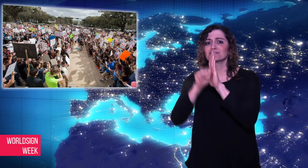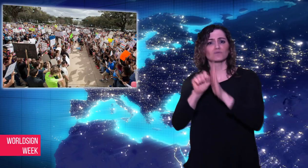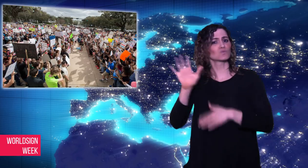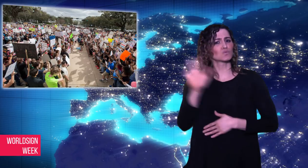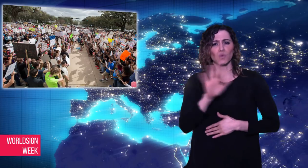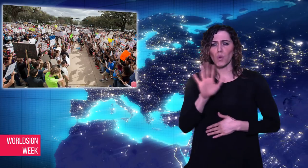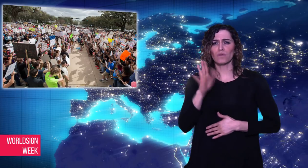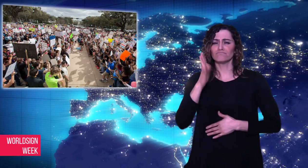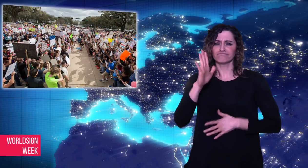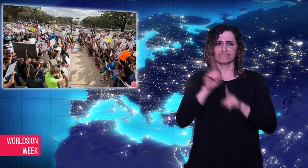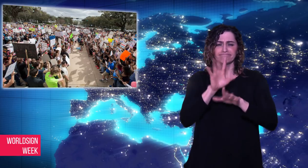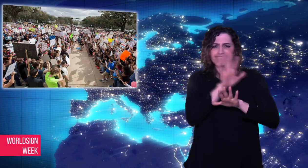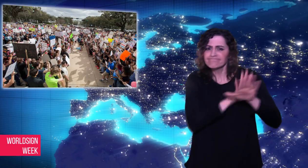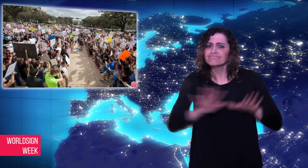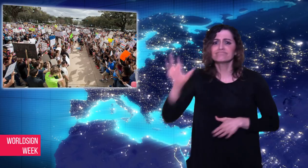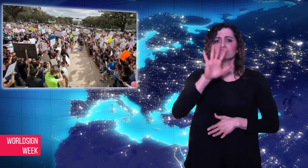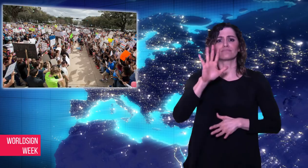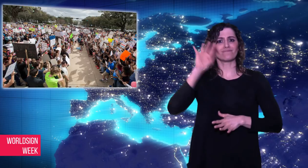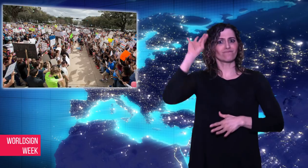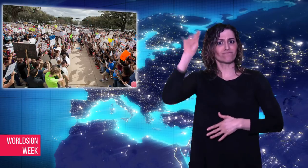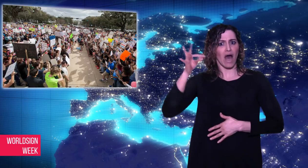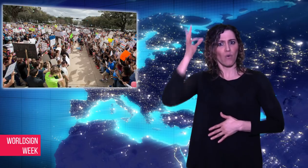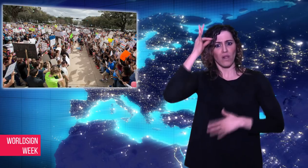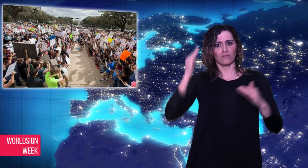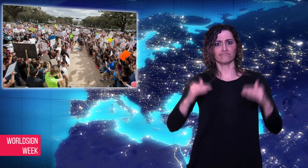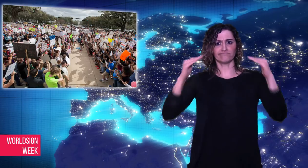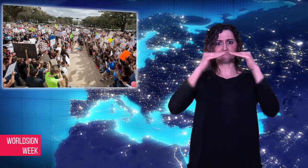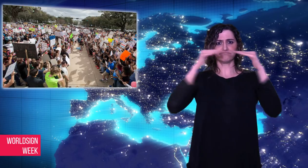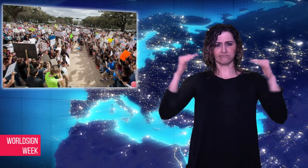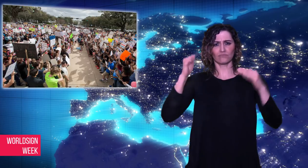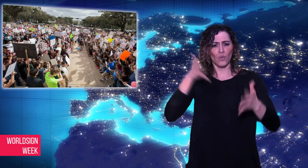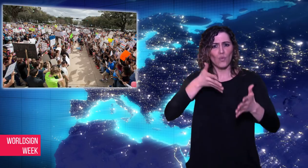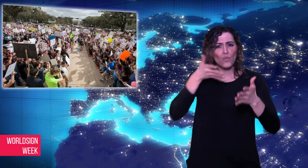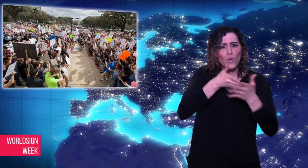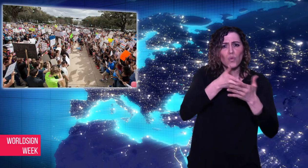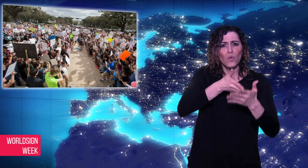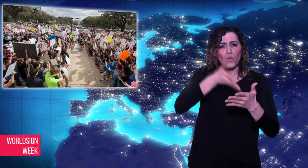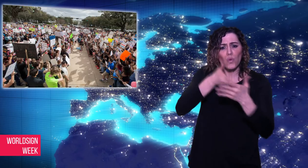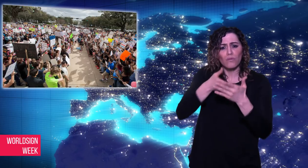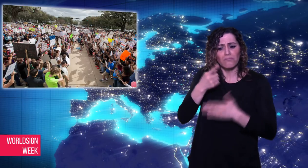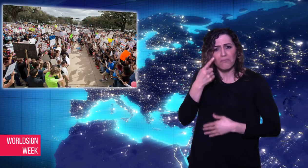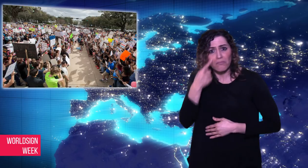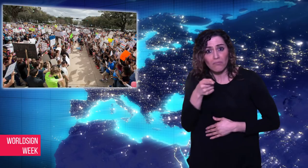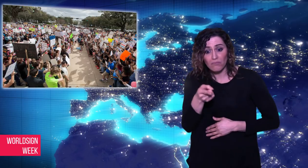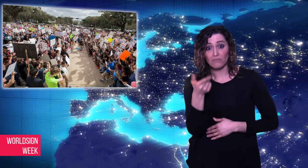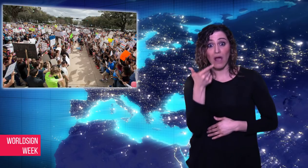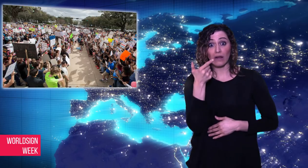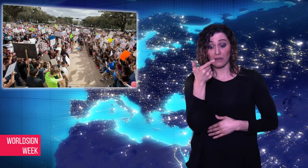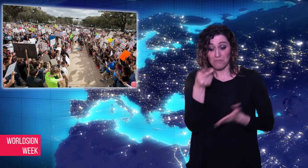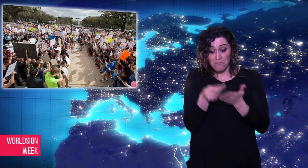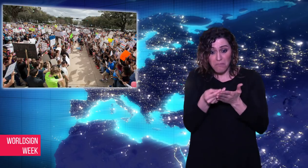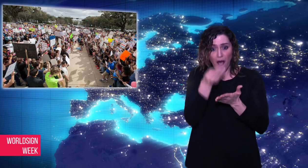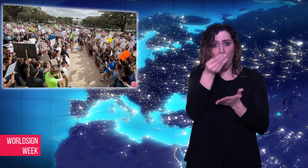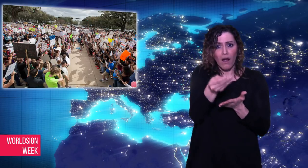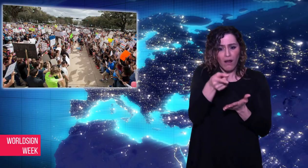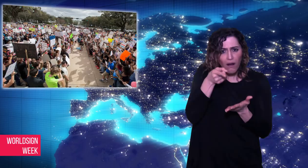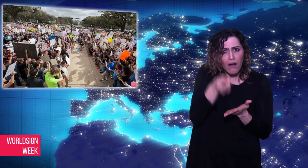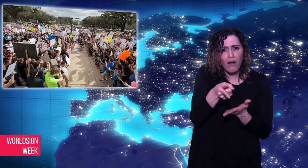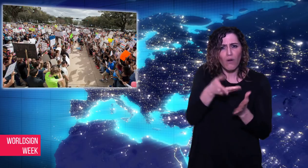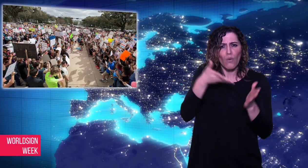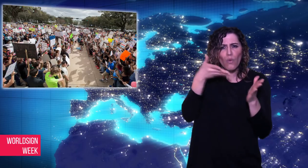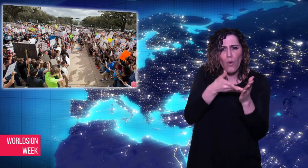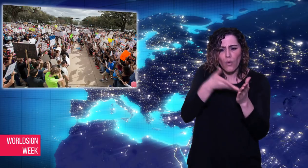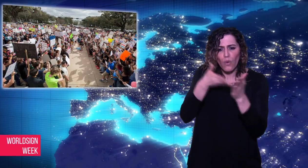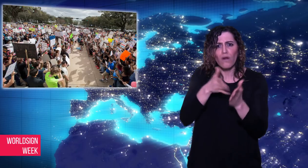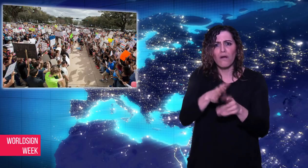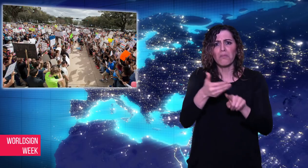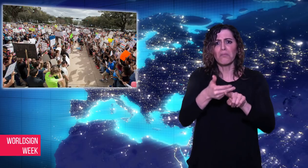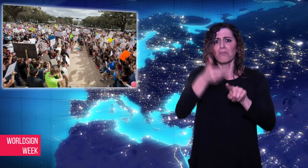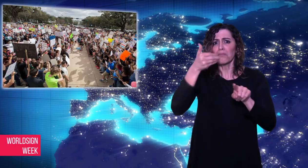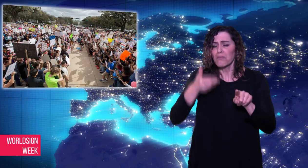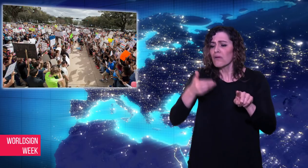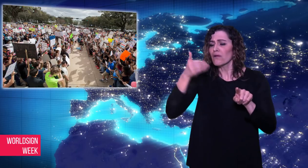and a ban on specific weapons. Despite